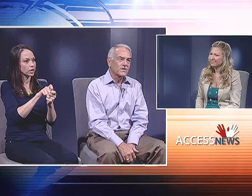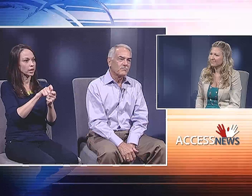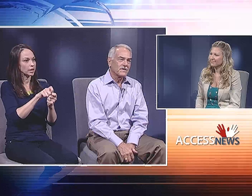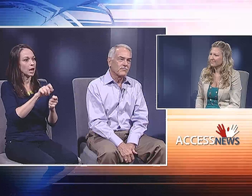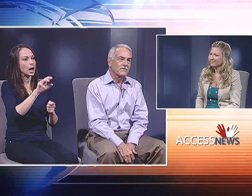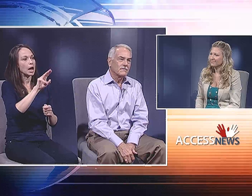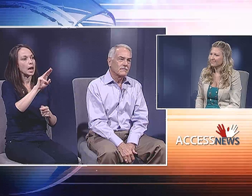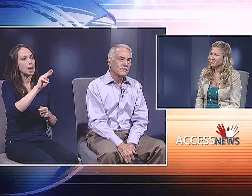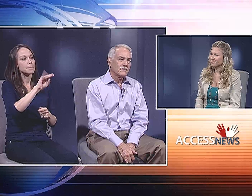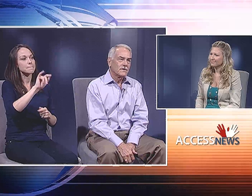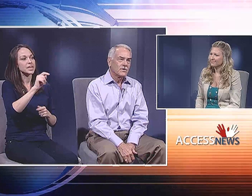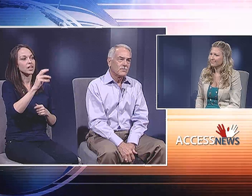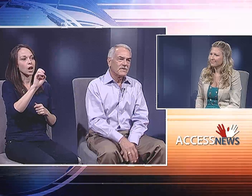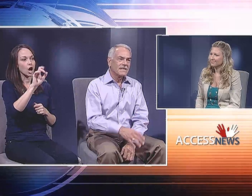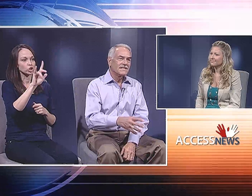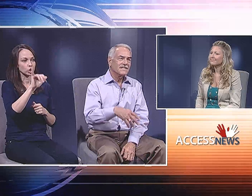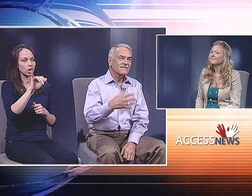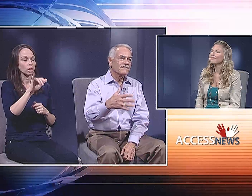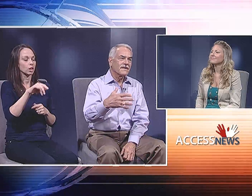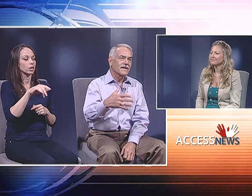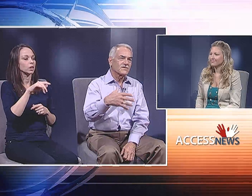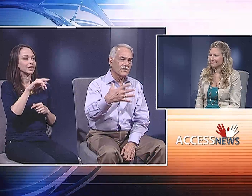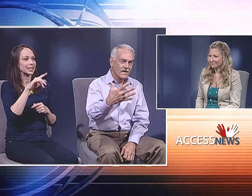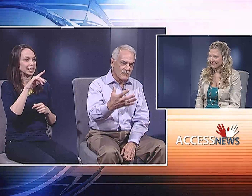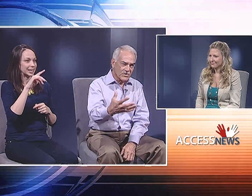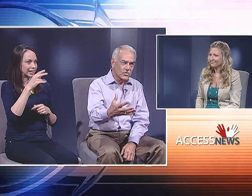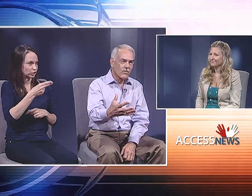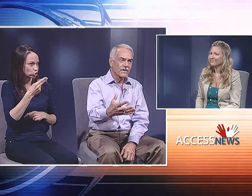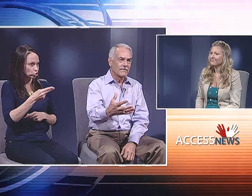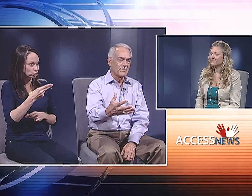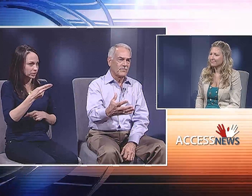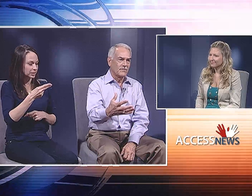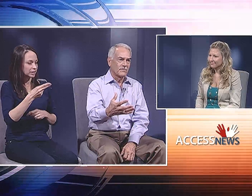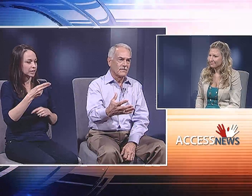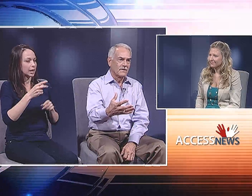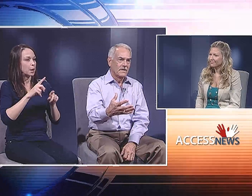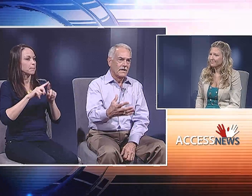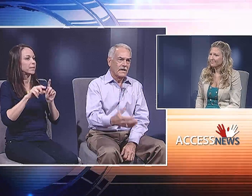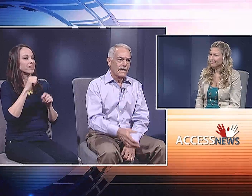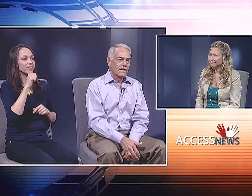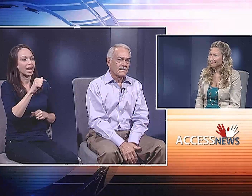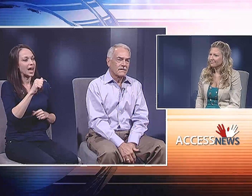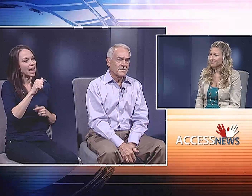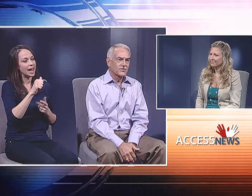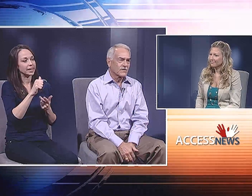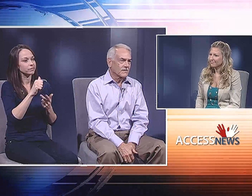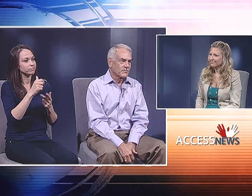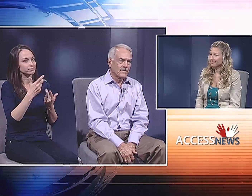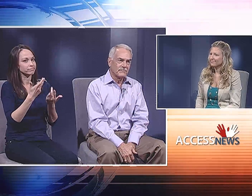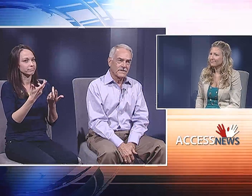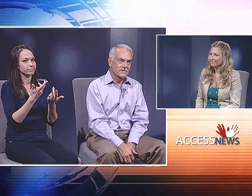And it gratifies some people. But it disaffects a majority of the people.